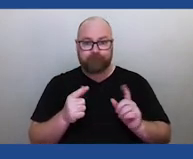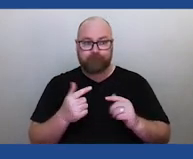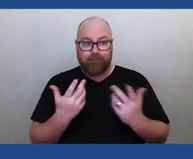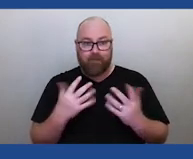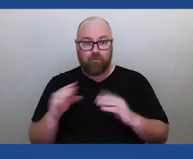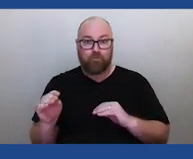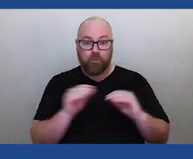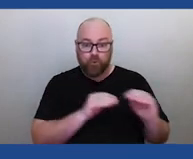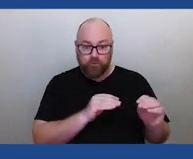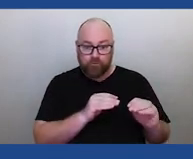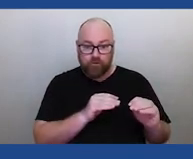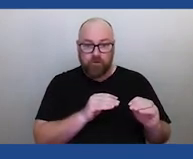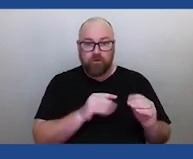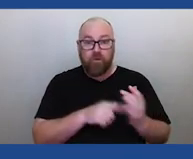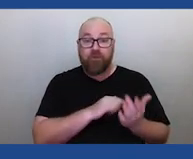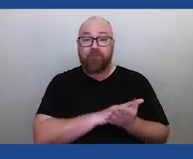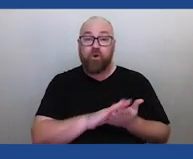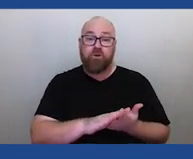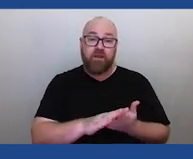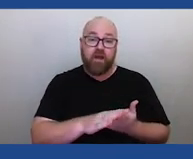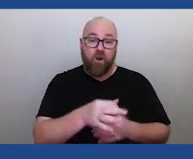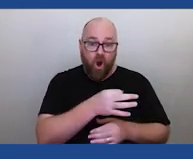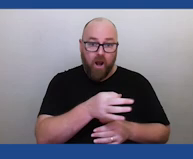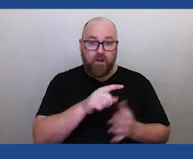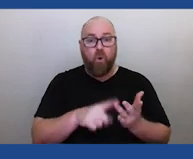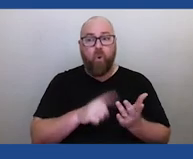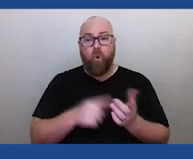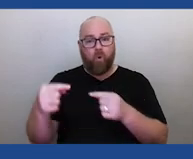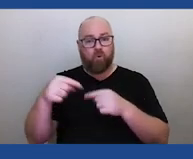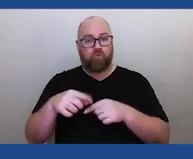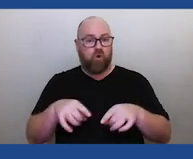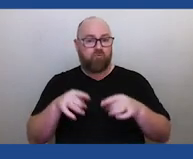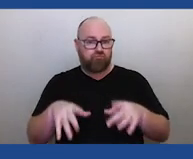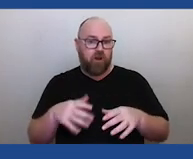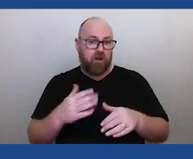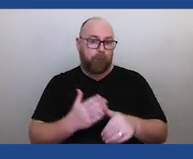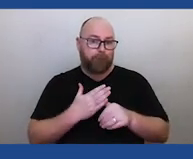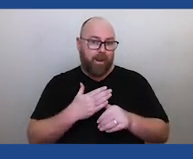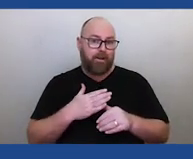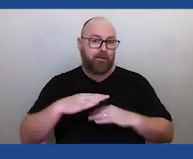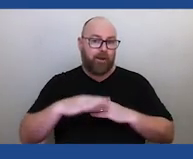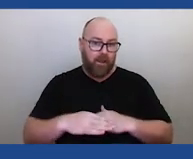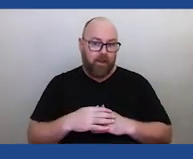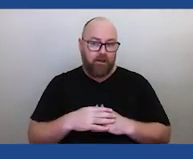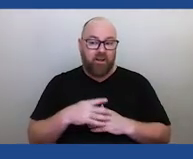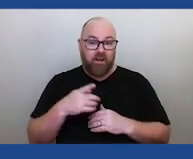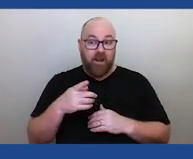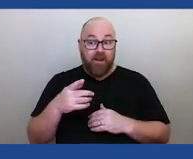Waibene or Thursday island or onto the mainland. And there aren't a lot of economic opportunities in the islands to come back.